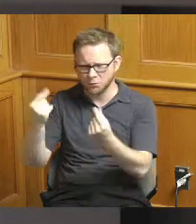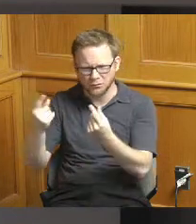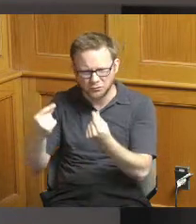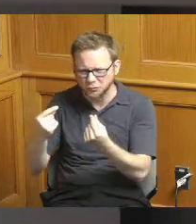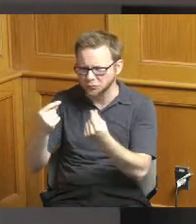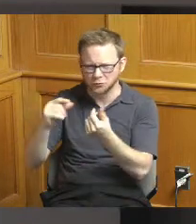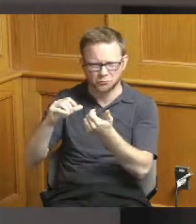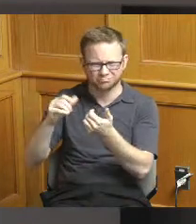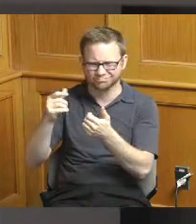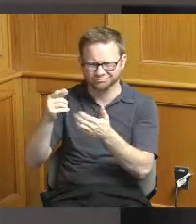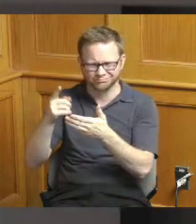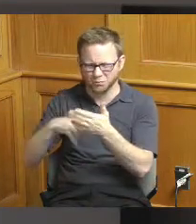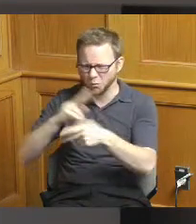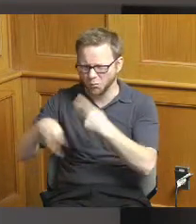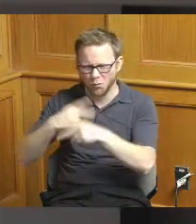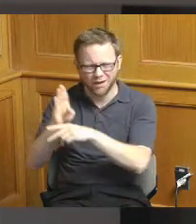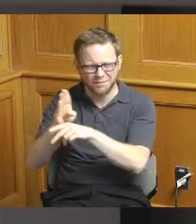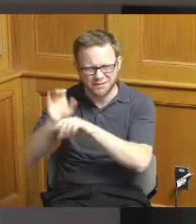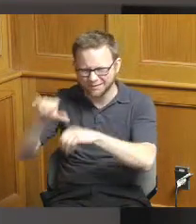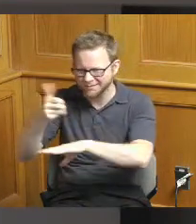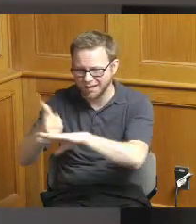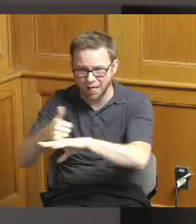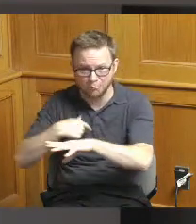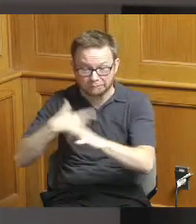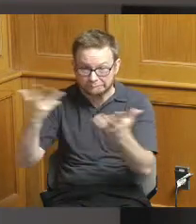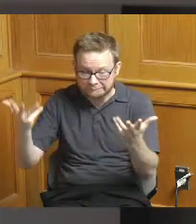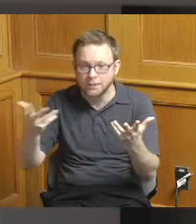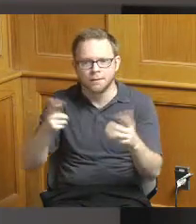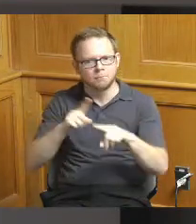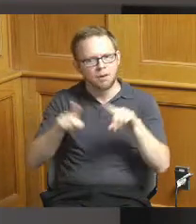work we can we can save this mural in this plaza that the county previously invested in as well